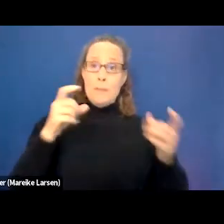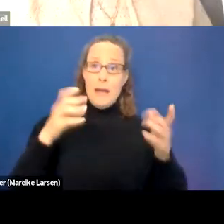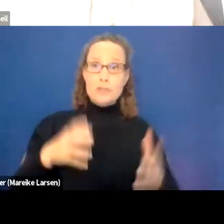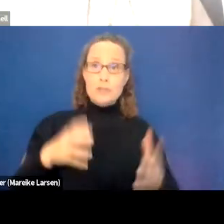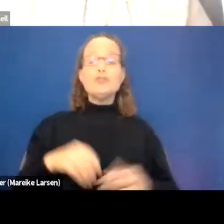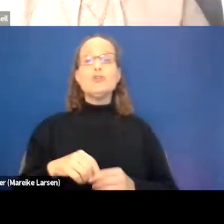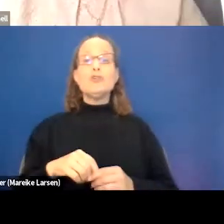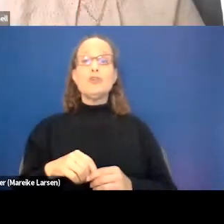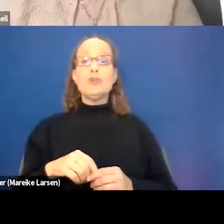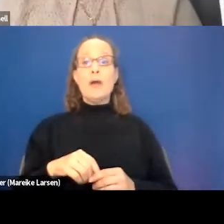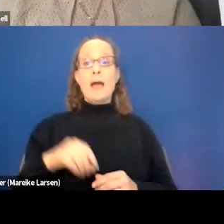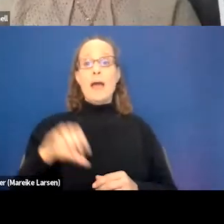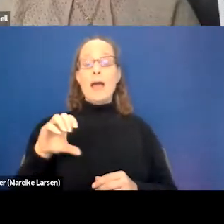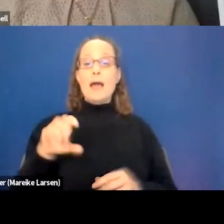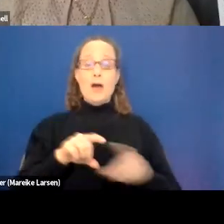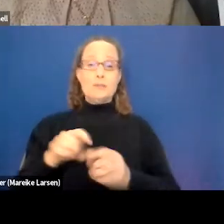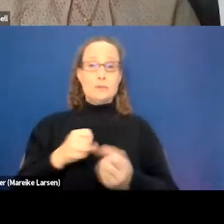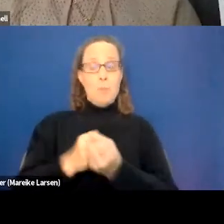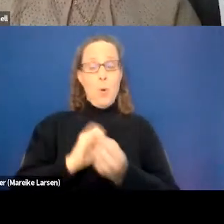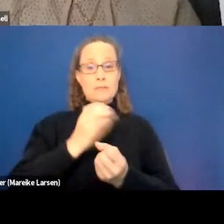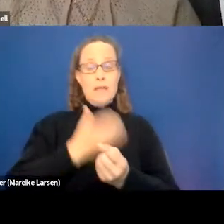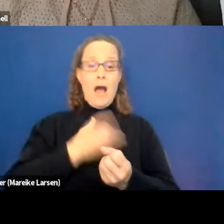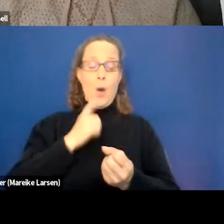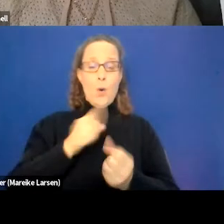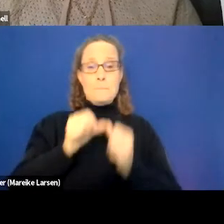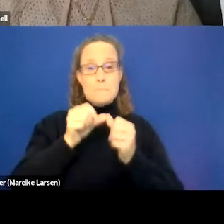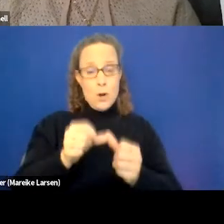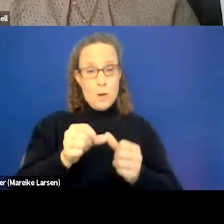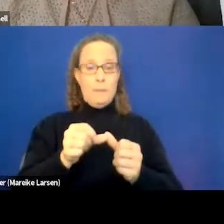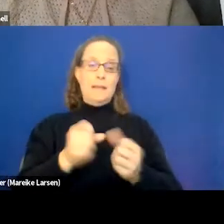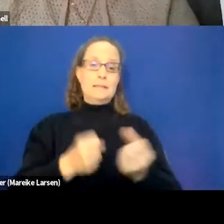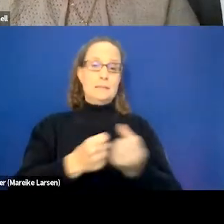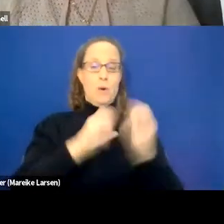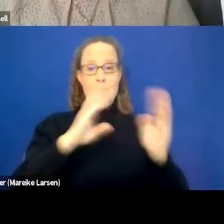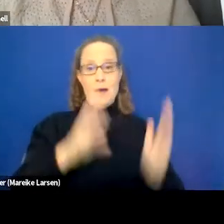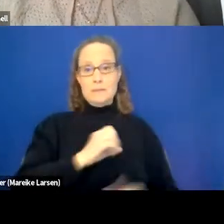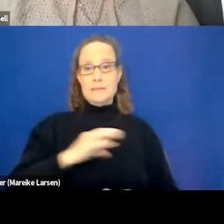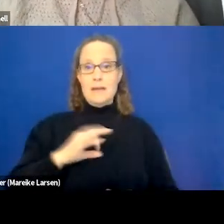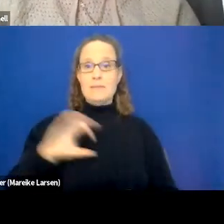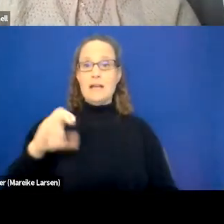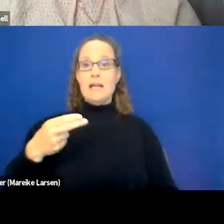and also supports our permanent supportive housing staff and Chelsea, who is a peer specialist on the SAMHSA PRIME team.